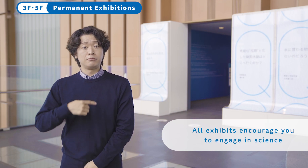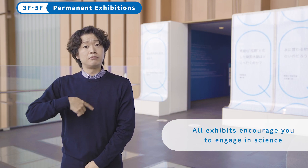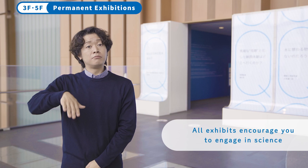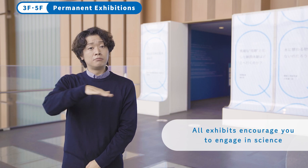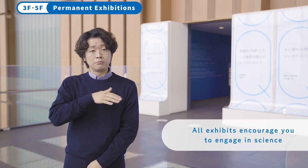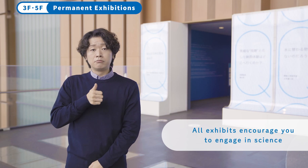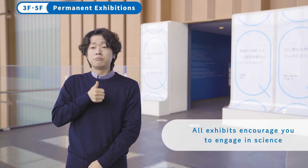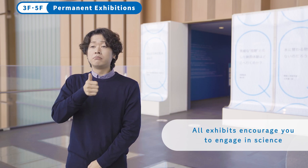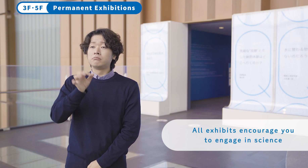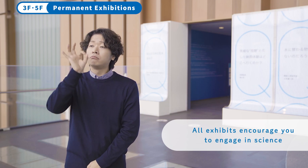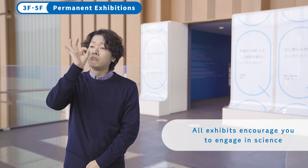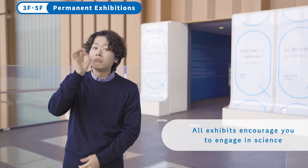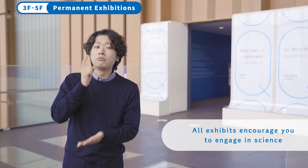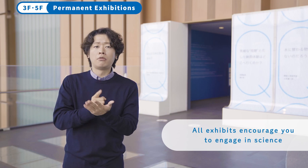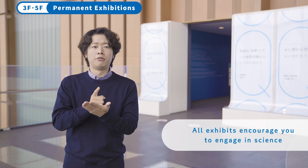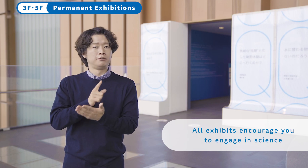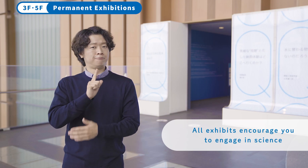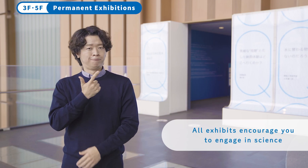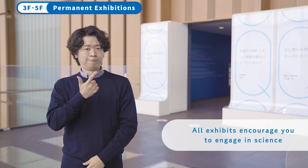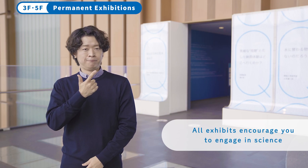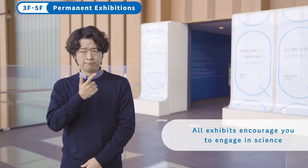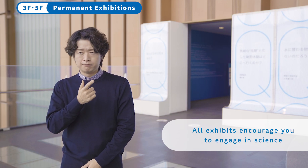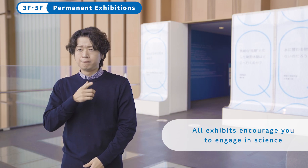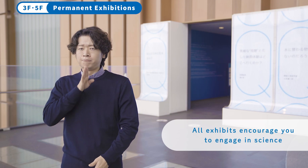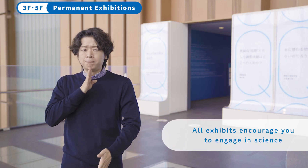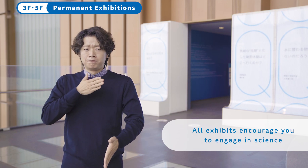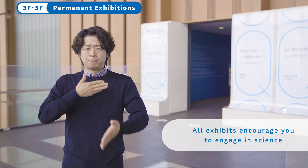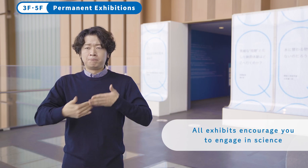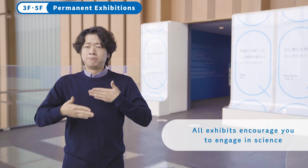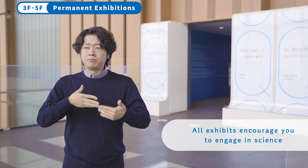All exhibits encourage you to engage in science